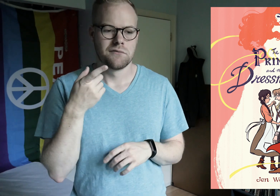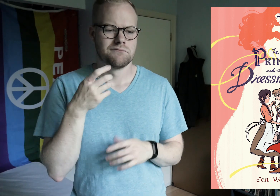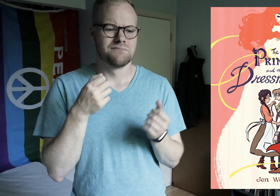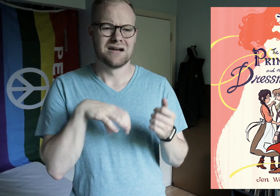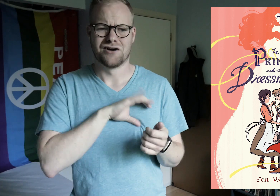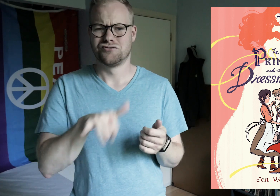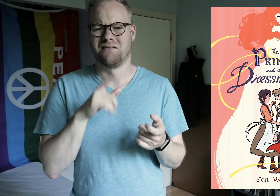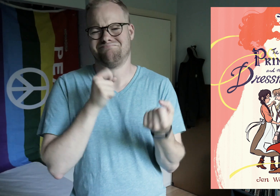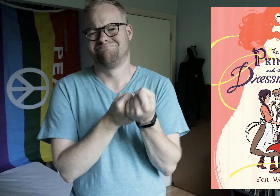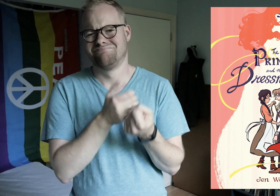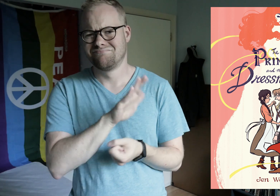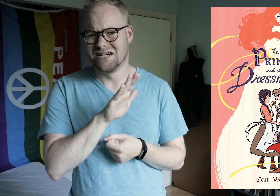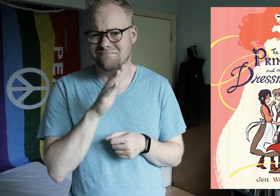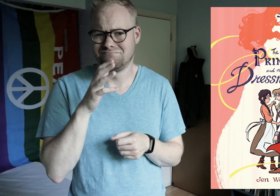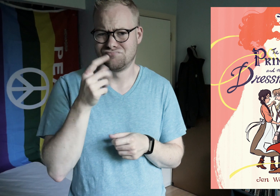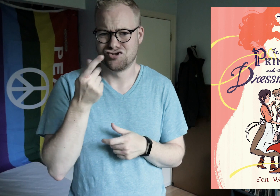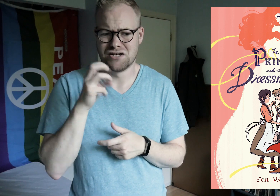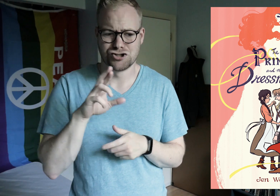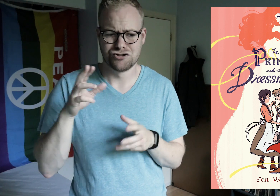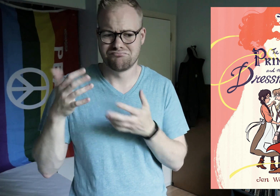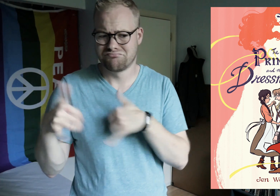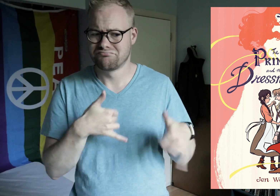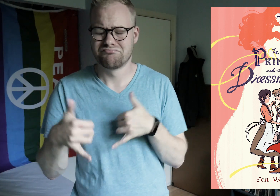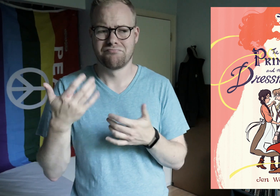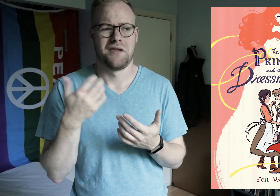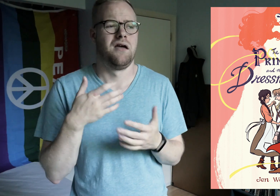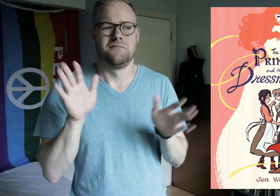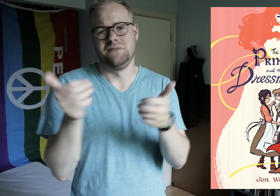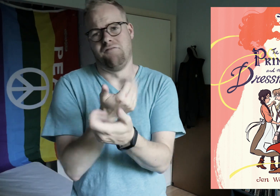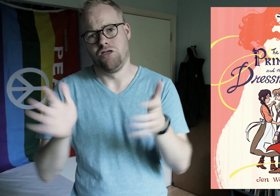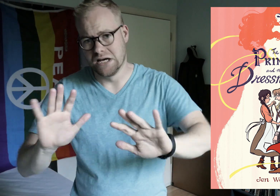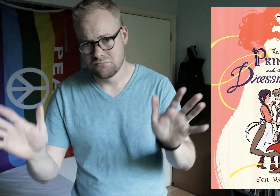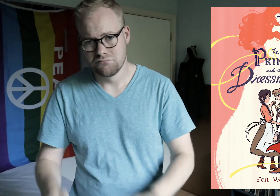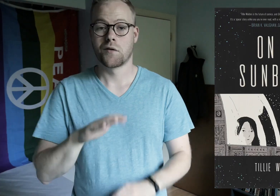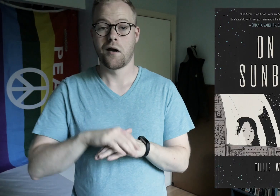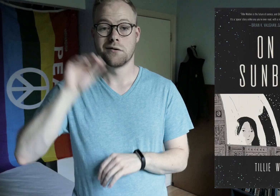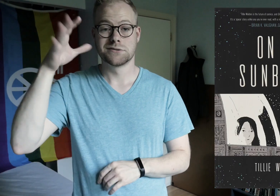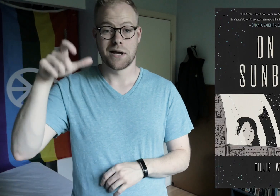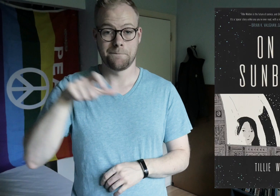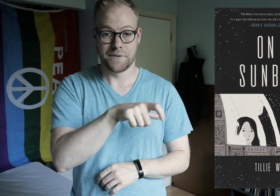the characters that are so supportive of his playing with gender, everything. On a Sunbeam.